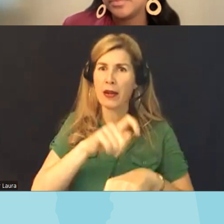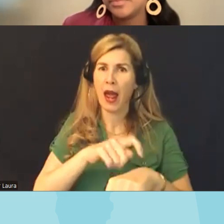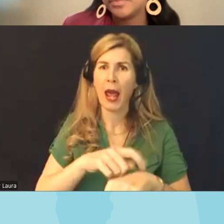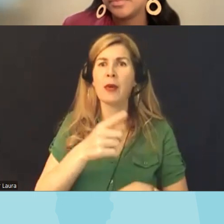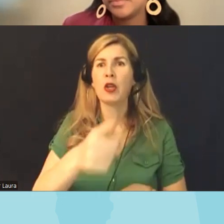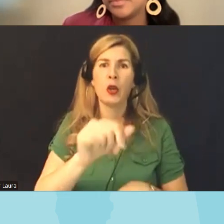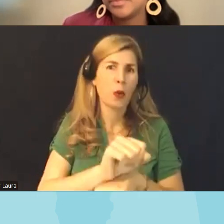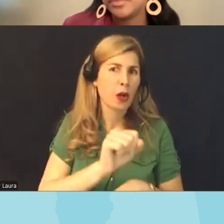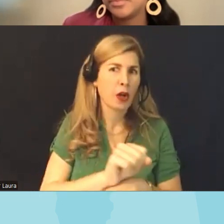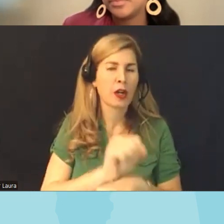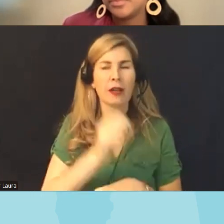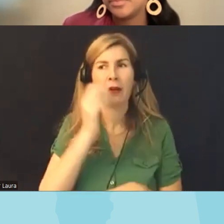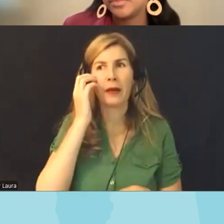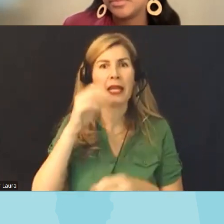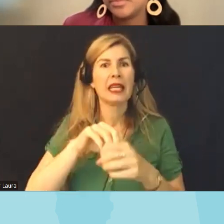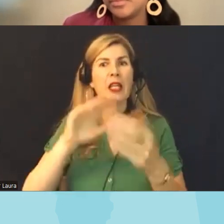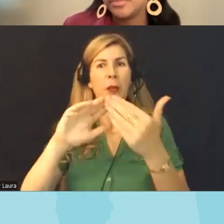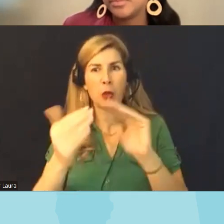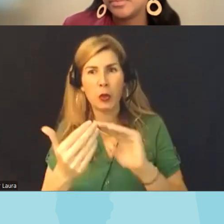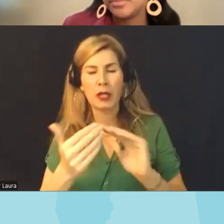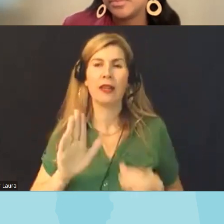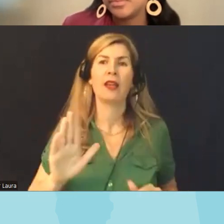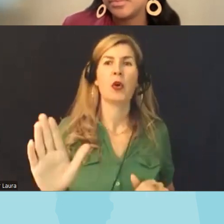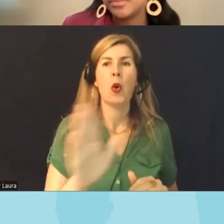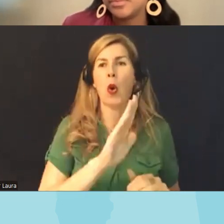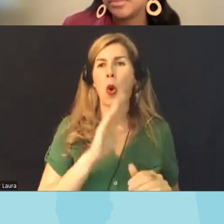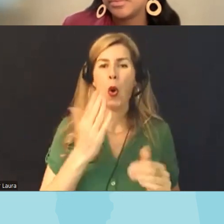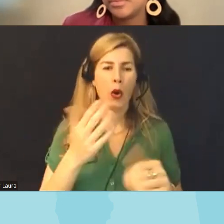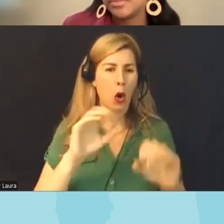and your Affiliates and your communities your coalitions are doing on this issue as they said